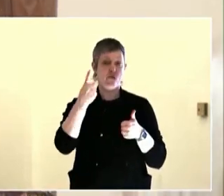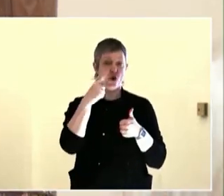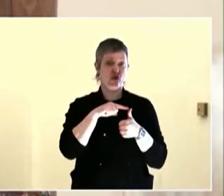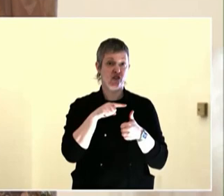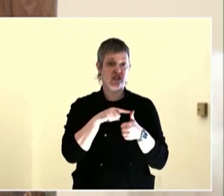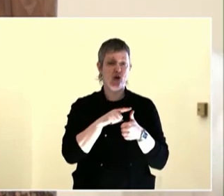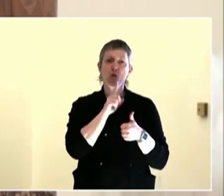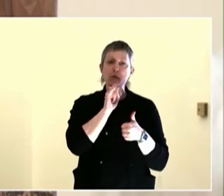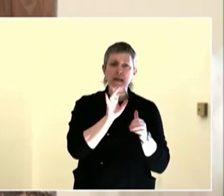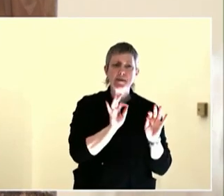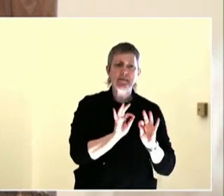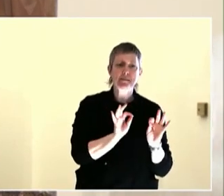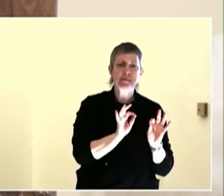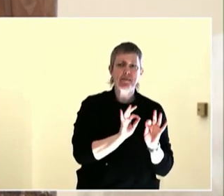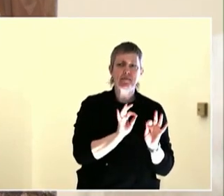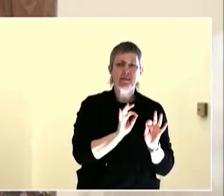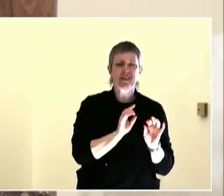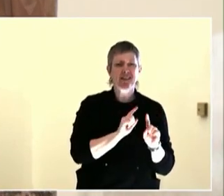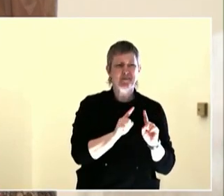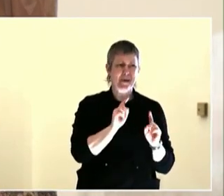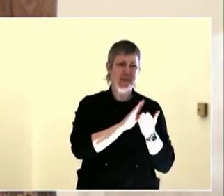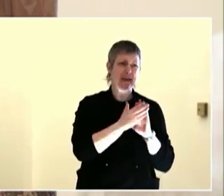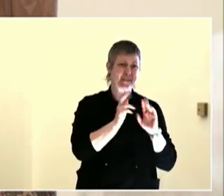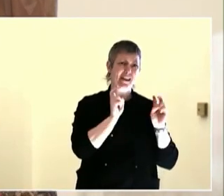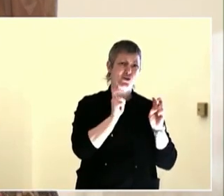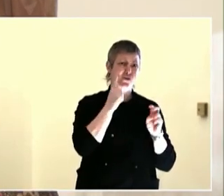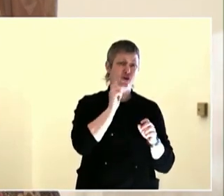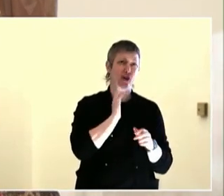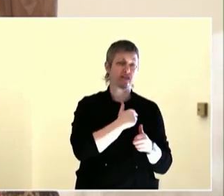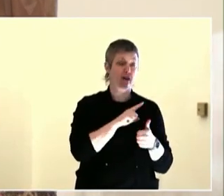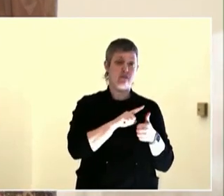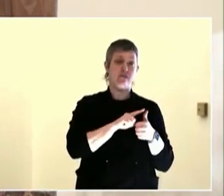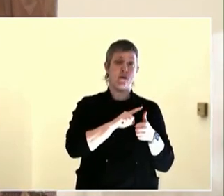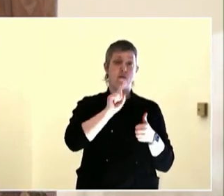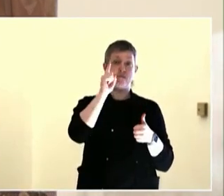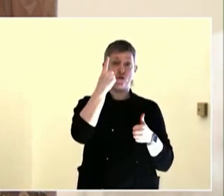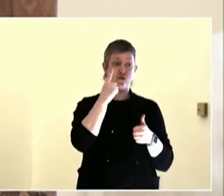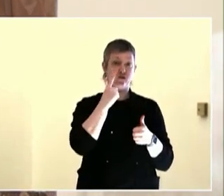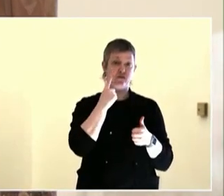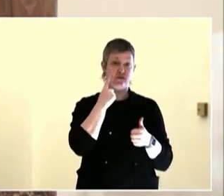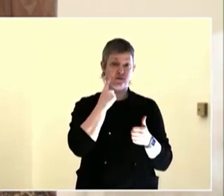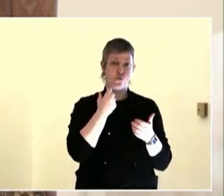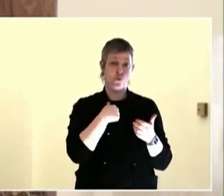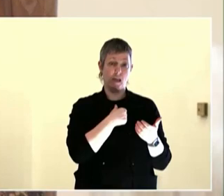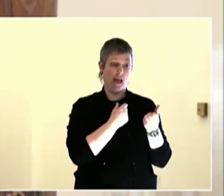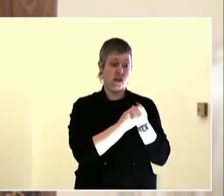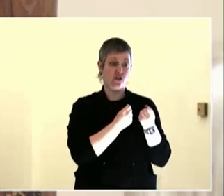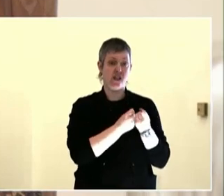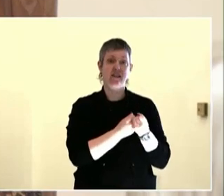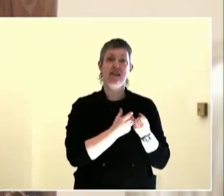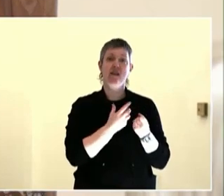the Downtown Neighborhood Association, for people interested in the houseless situation for Portland. Eight people came to a meeting.